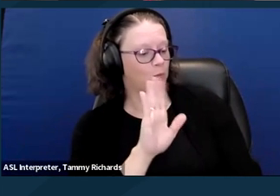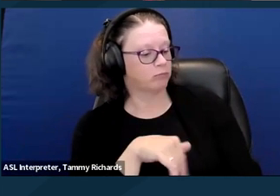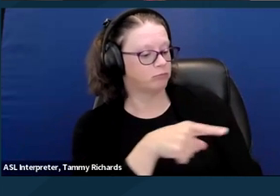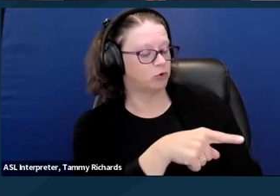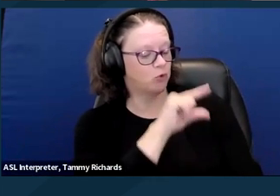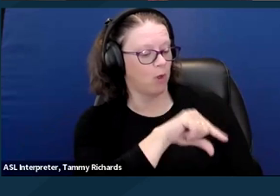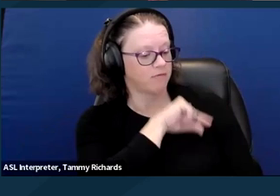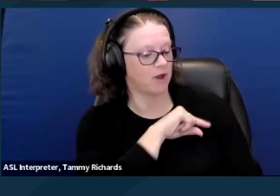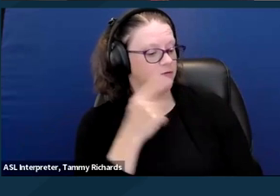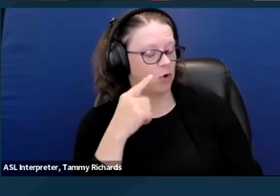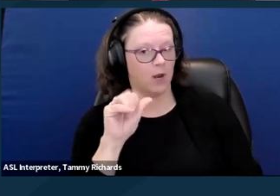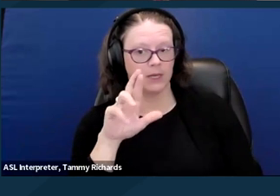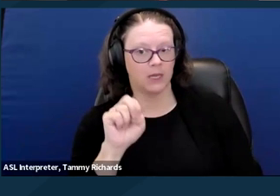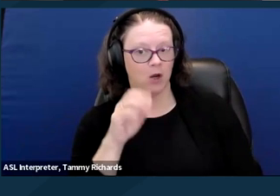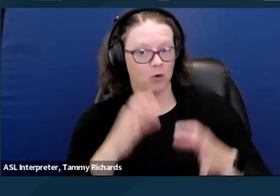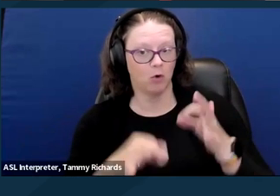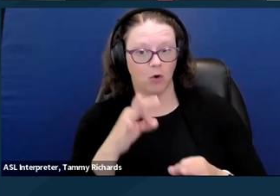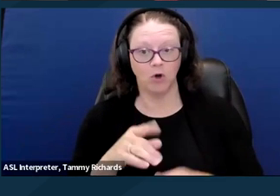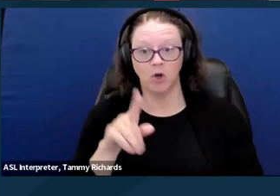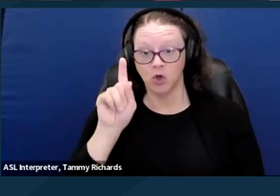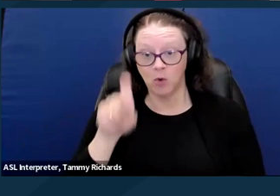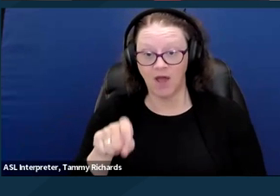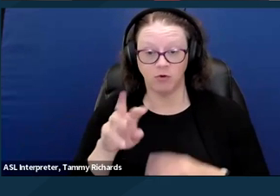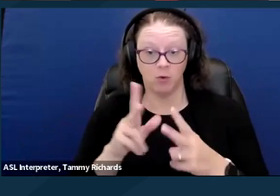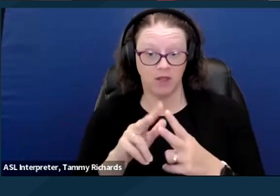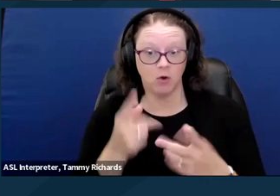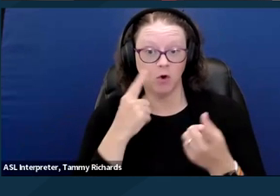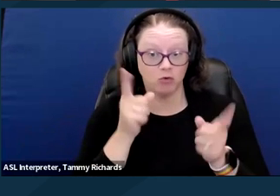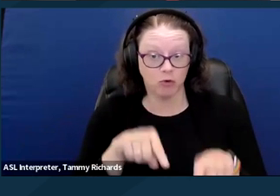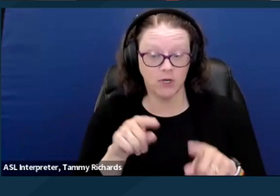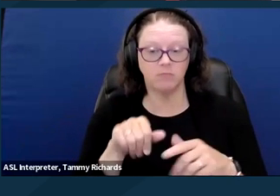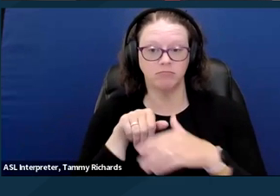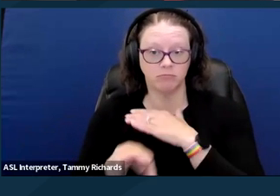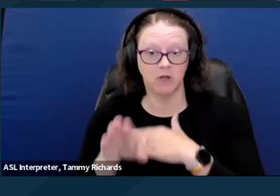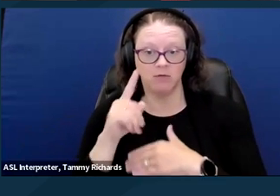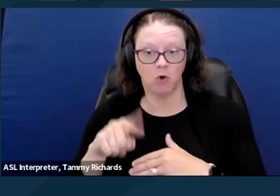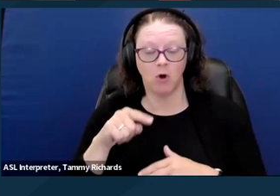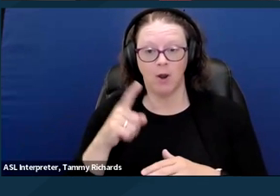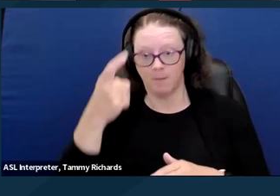you either have to agree to a year of mental health treatment, or the court will order you into treatment.